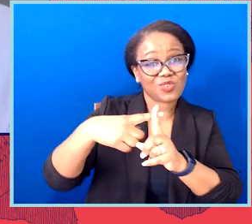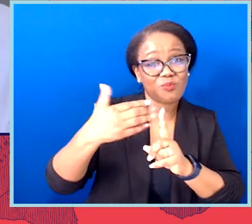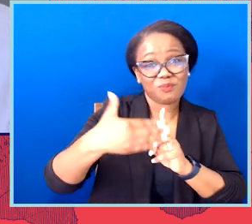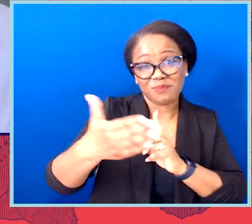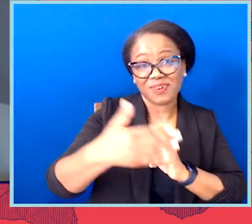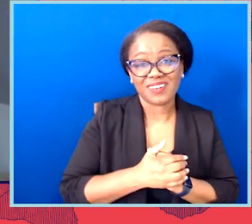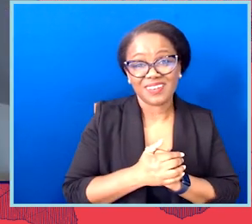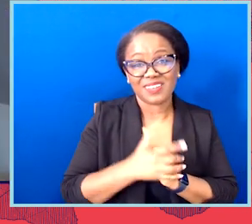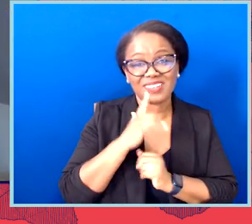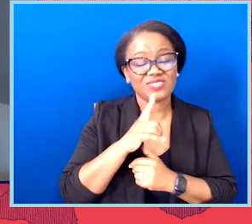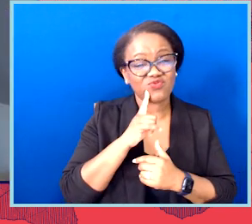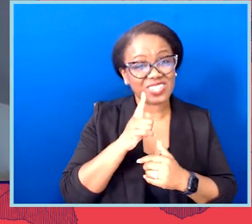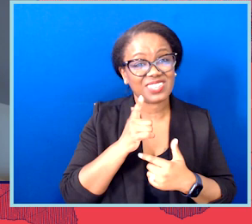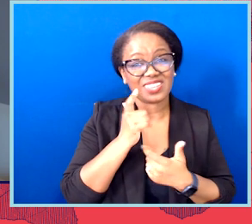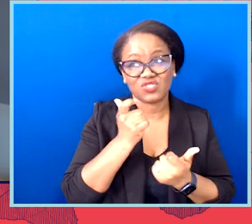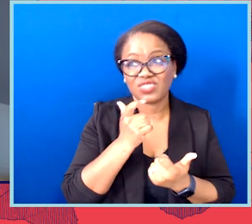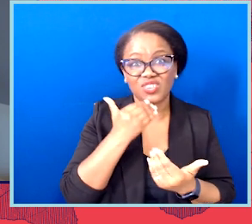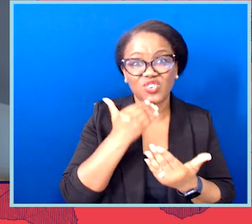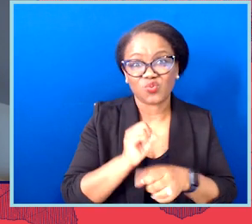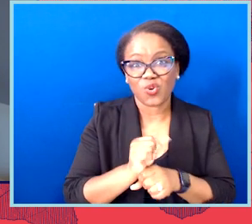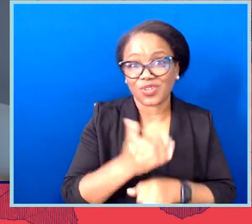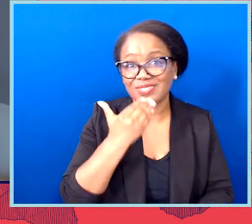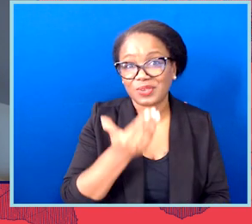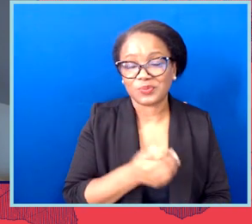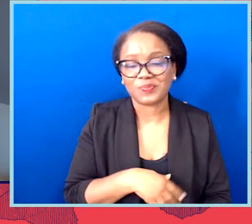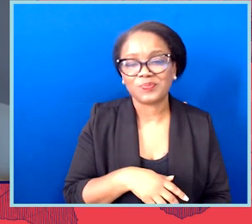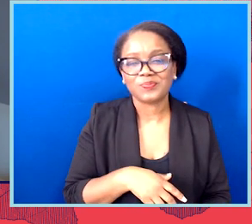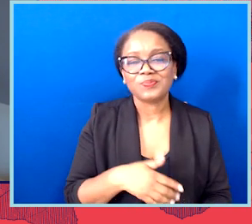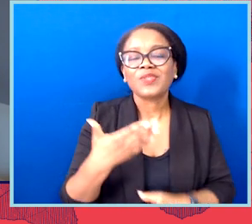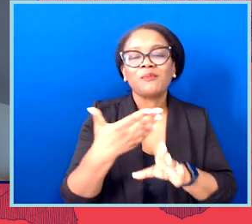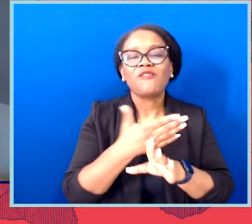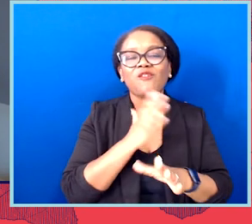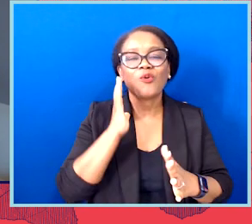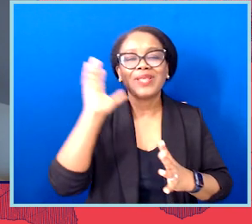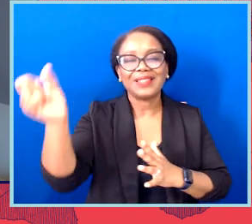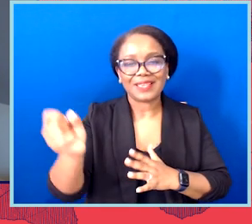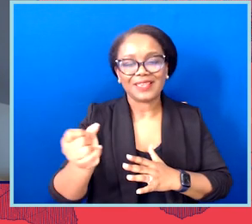So, all right, before we leave, I want to ask you all one last question.